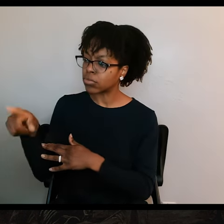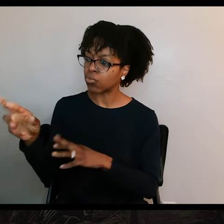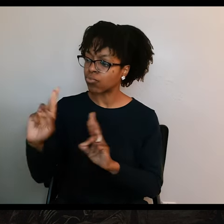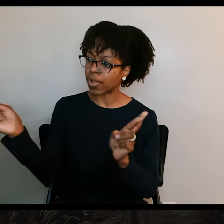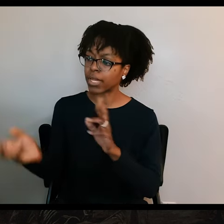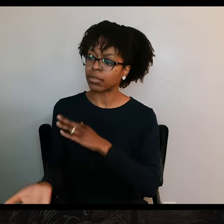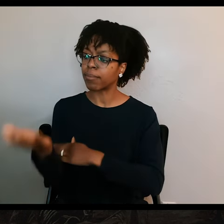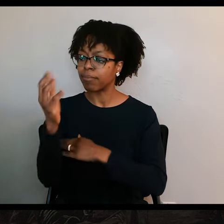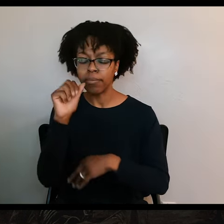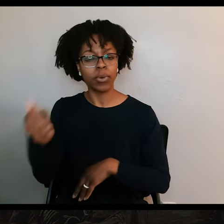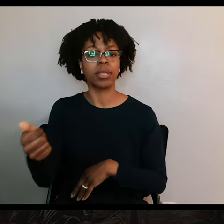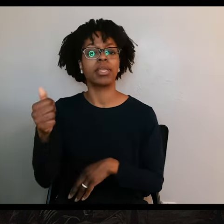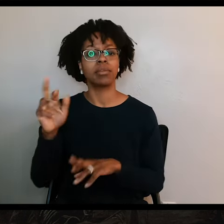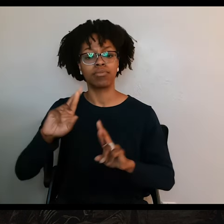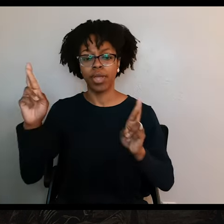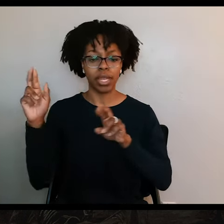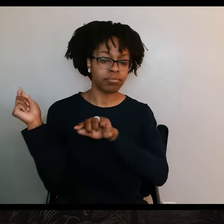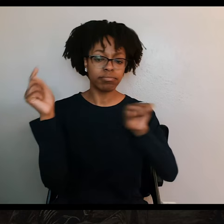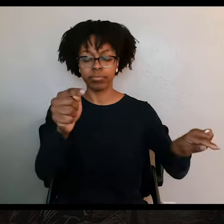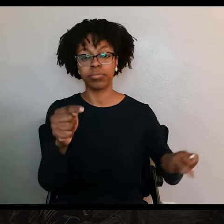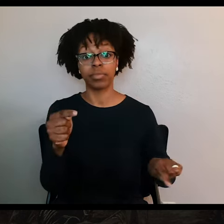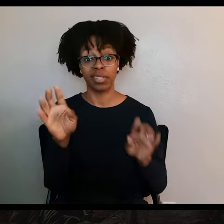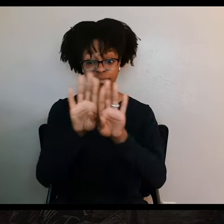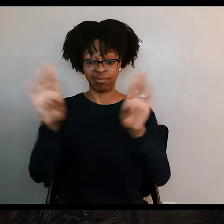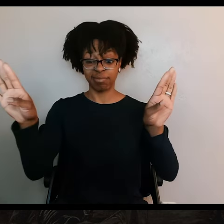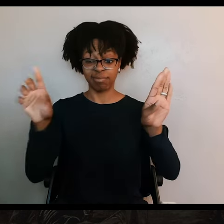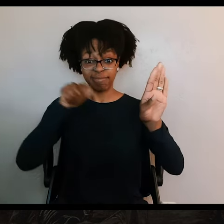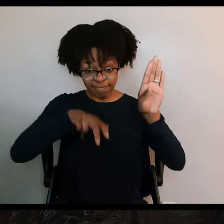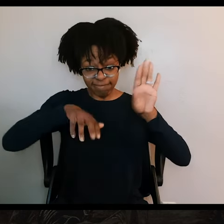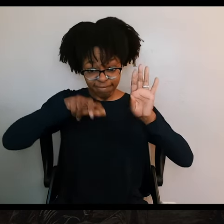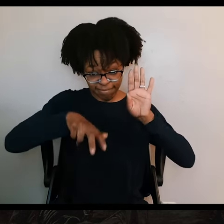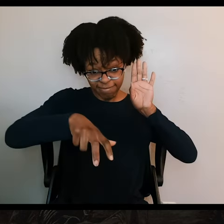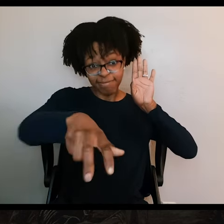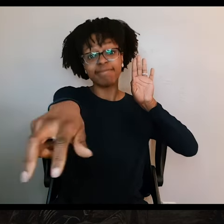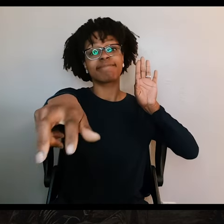They came out of these gates right here, heading down the road to San Antonio. But the only made it two miles because when